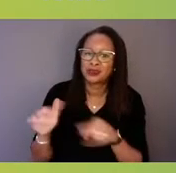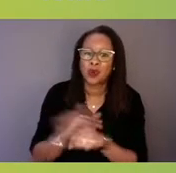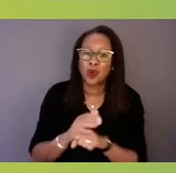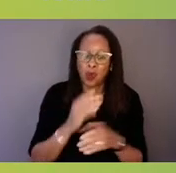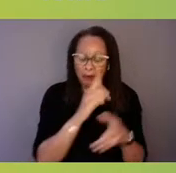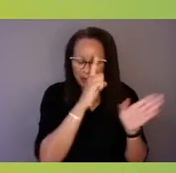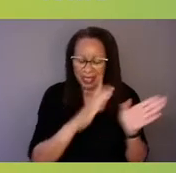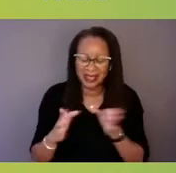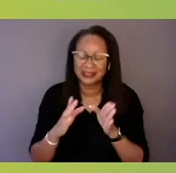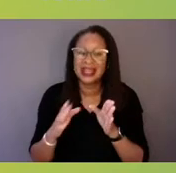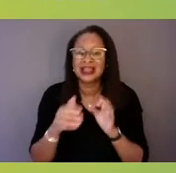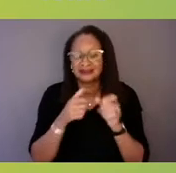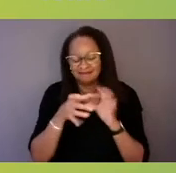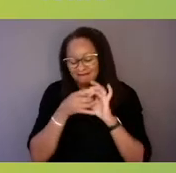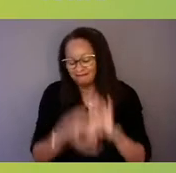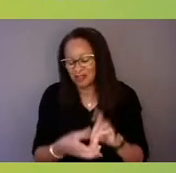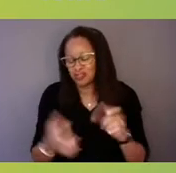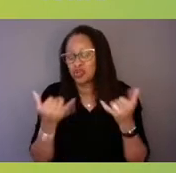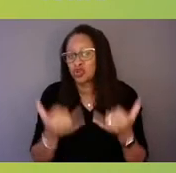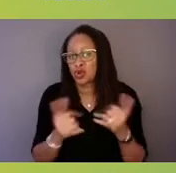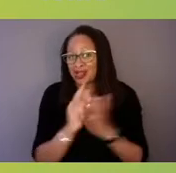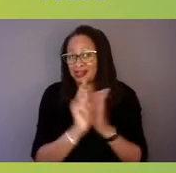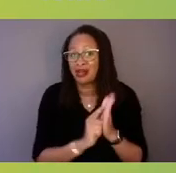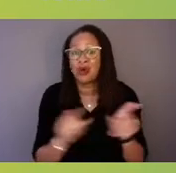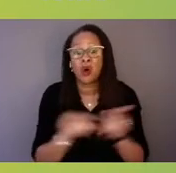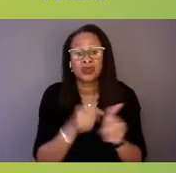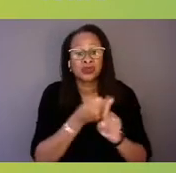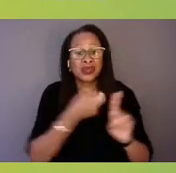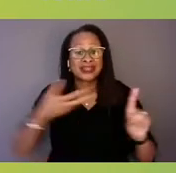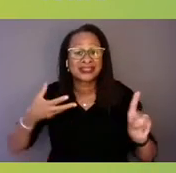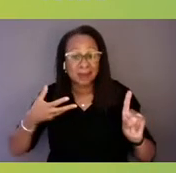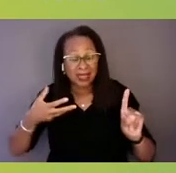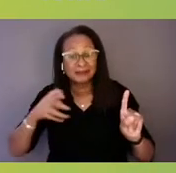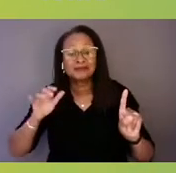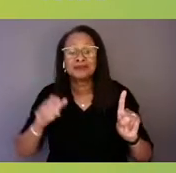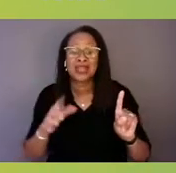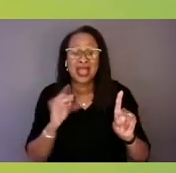but also continue to expand and ensure that all health plans